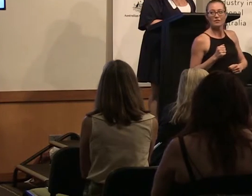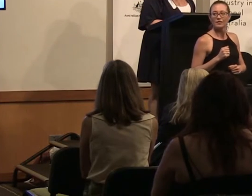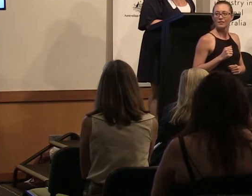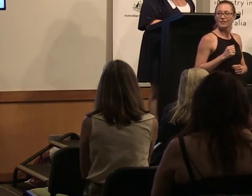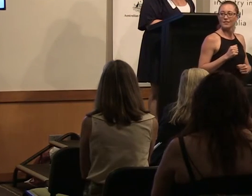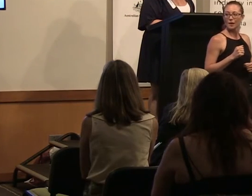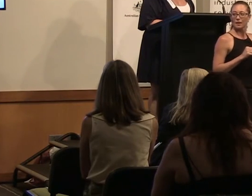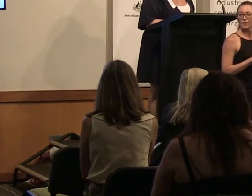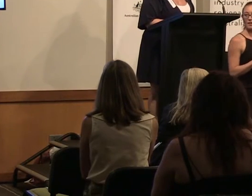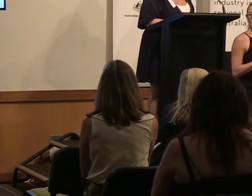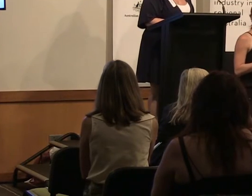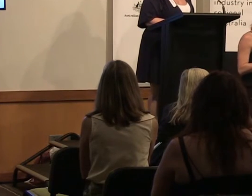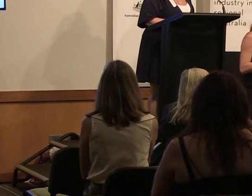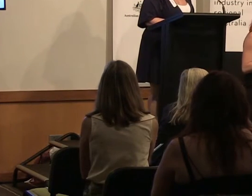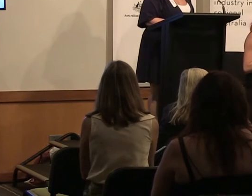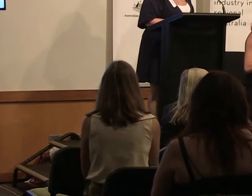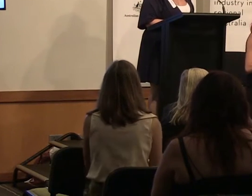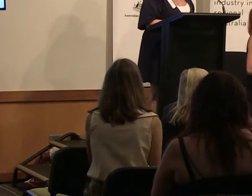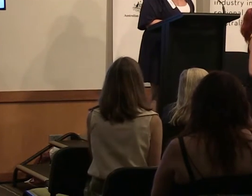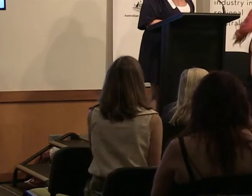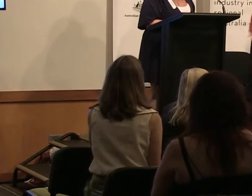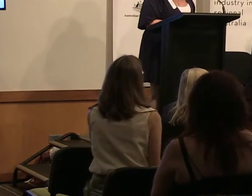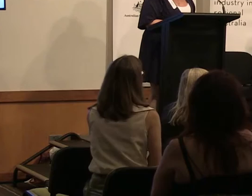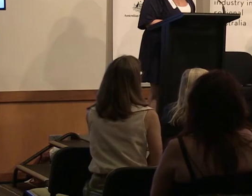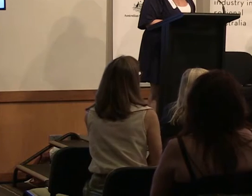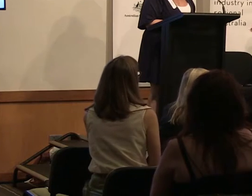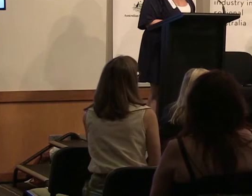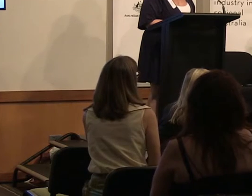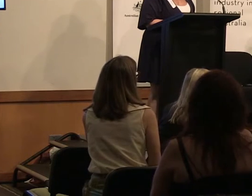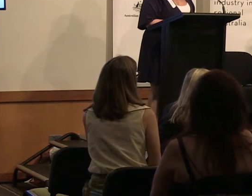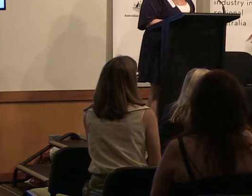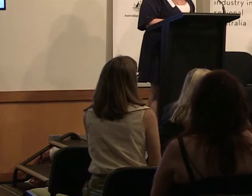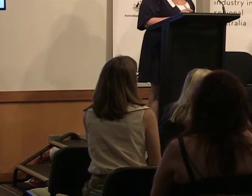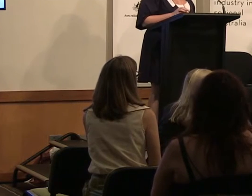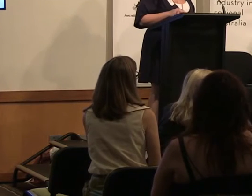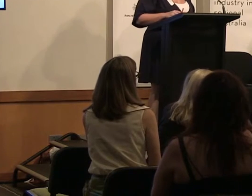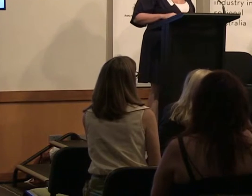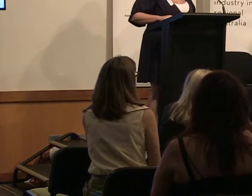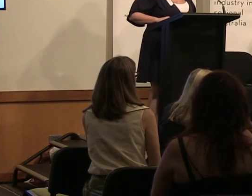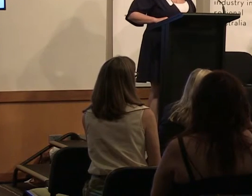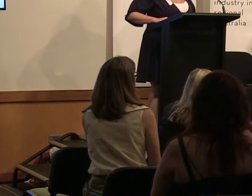keep doing it because it's not enough to say, 'well we've done our initiatives and heres your money off you go' and i think we gotta keep